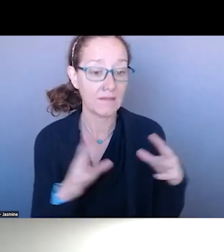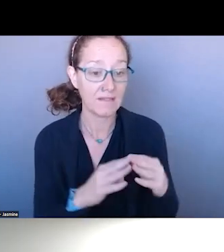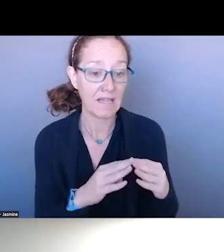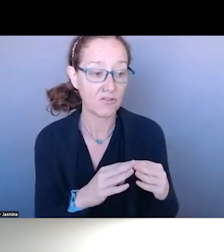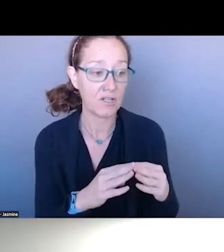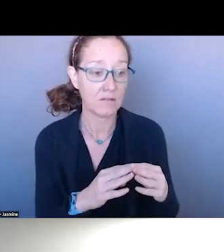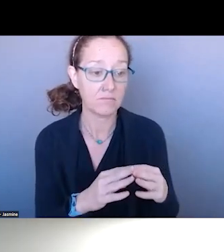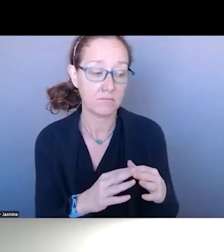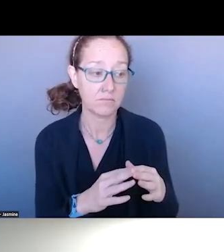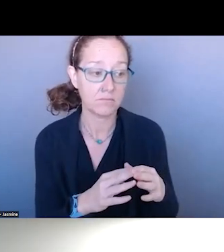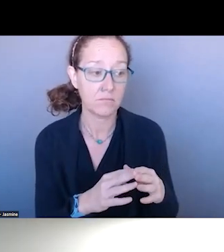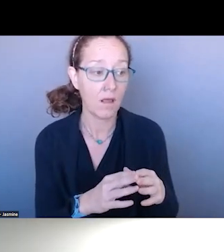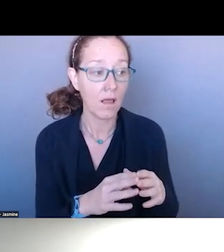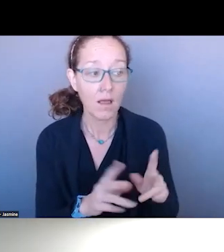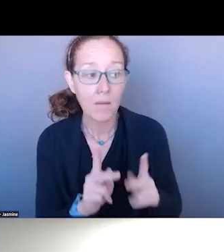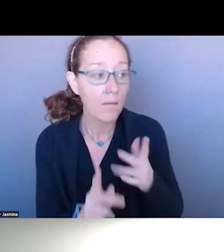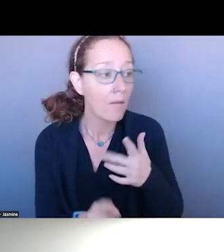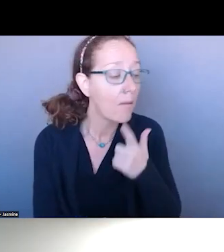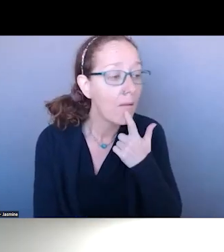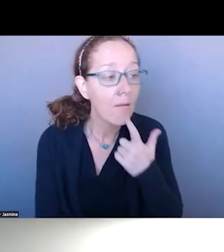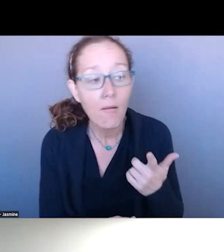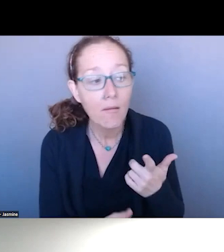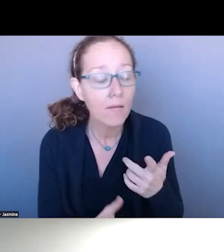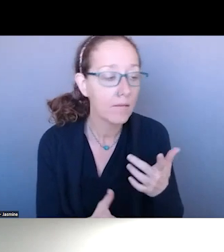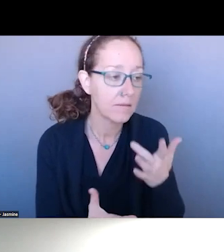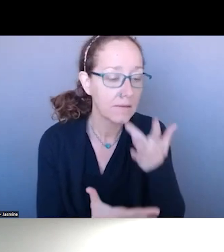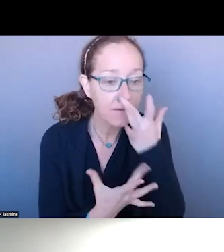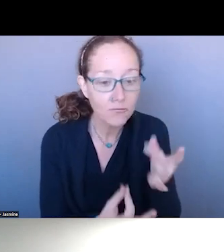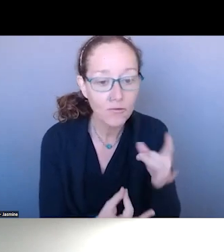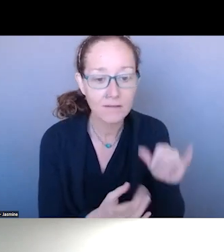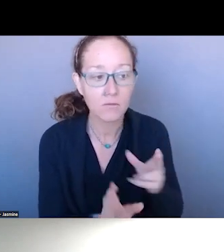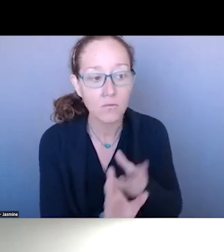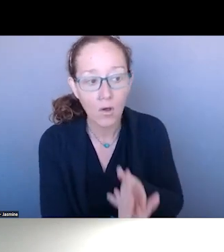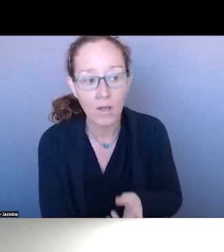THAT THE YOUTH ARE NOT BE SUPPORTED IN THE WAY THAT WE NEED TO.